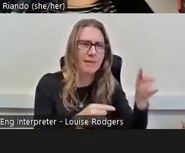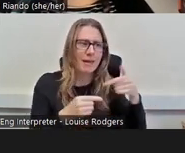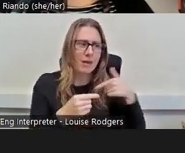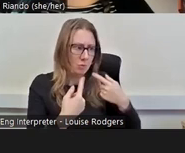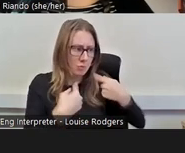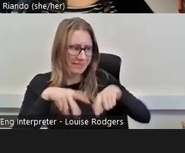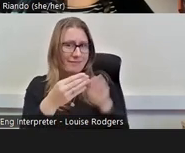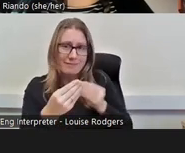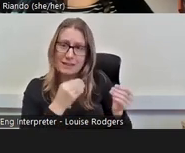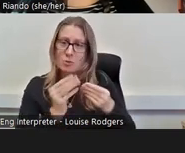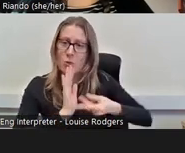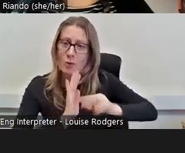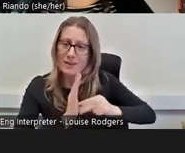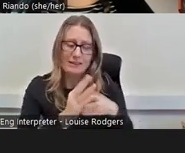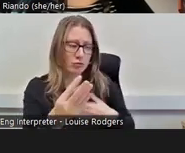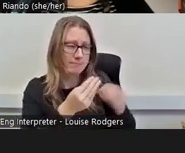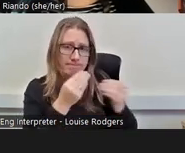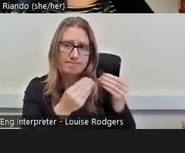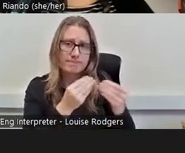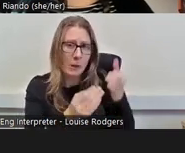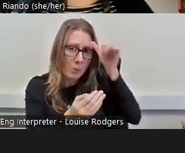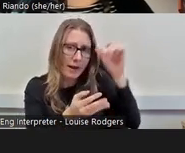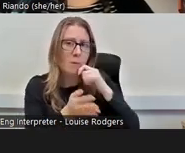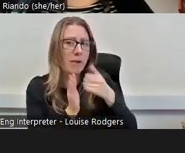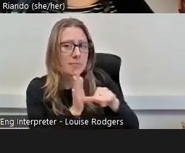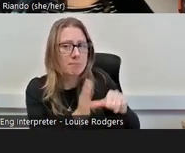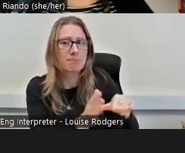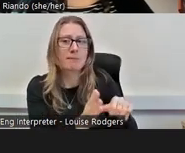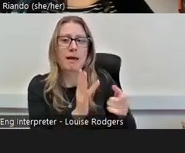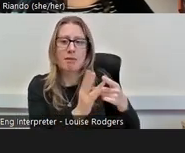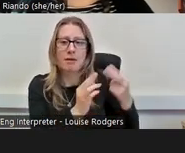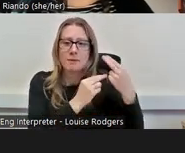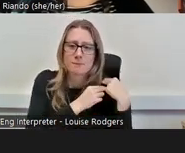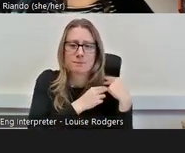for responsibilities and you're aware that they're going to have other things going on and, you know,